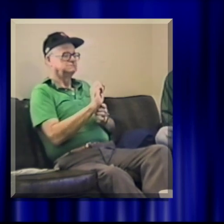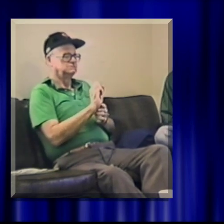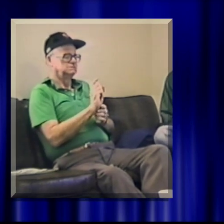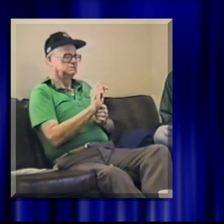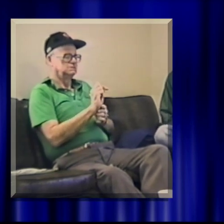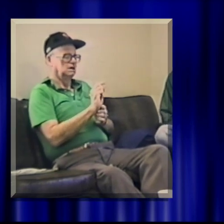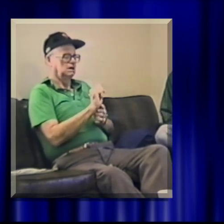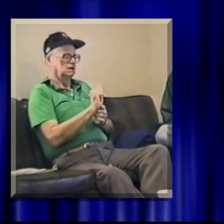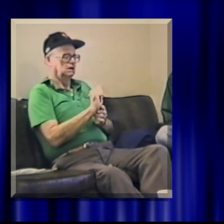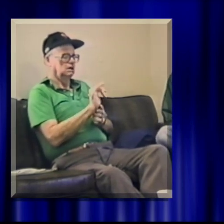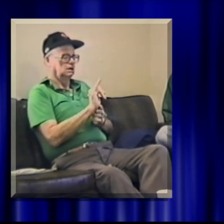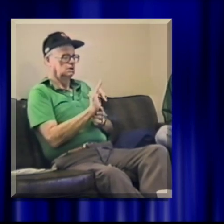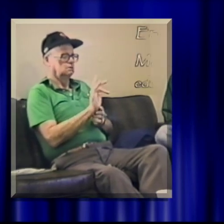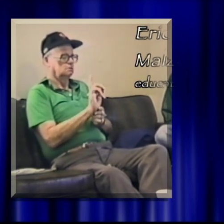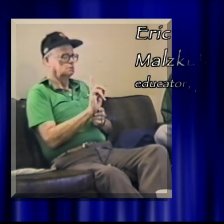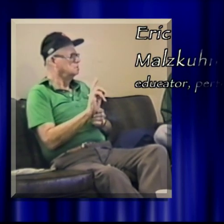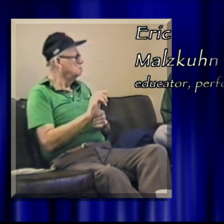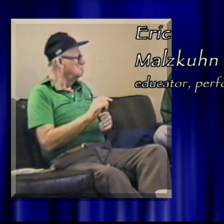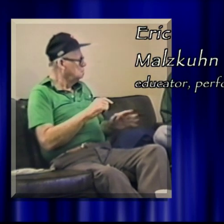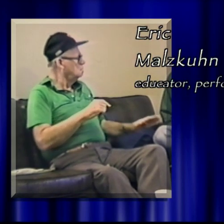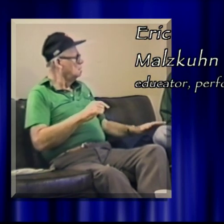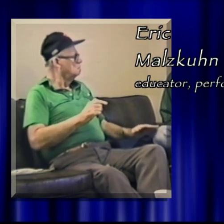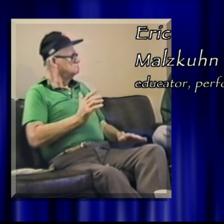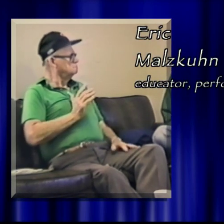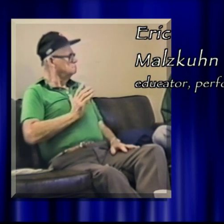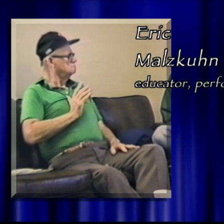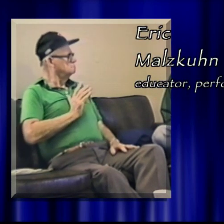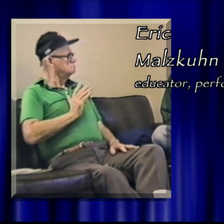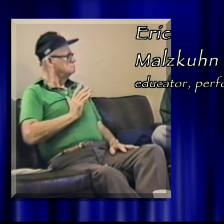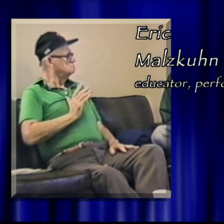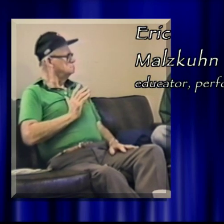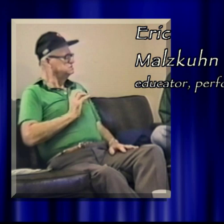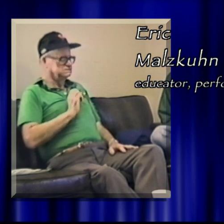It had been very staid. Formal-like.